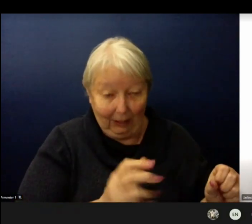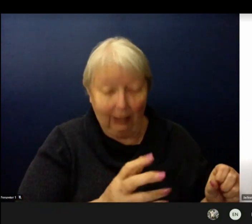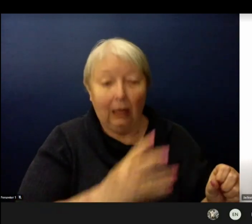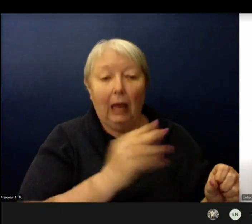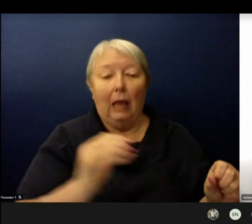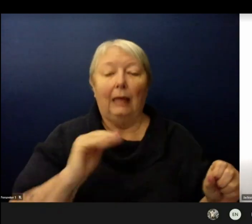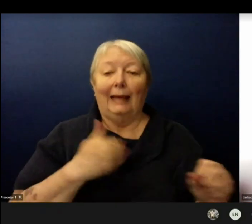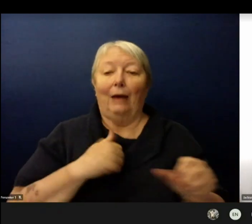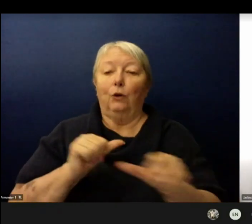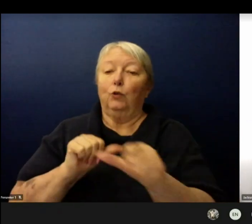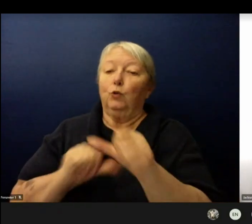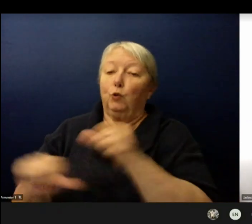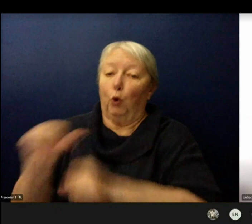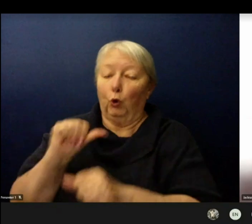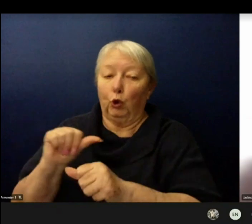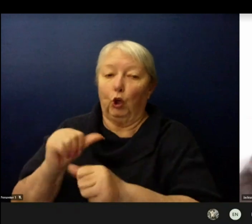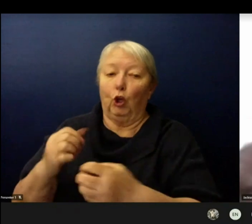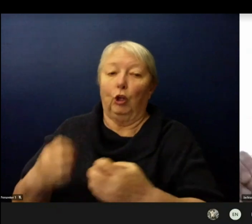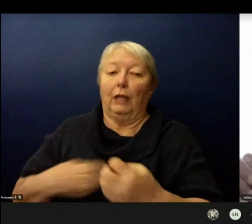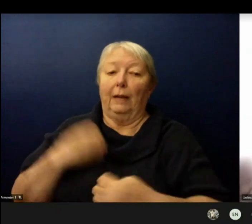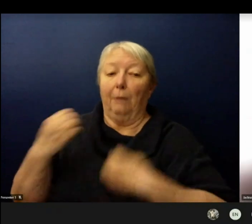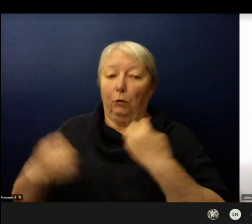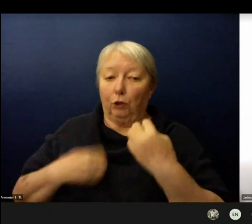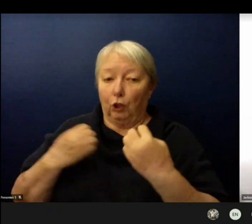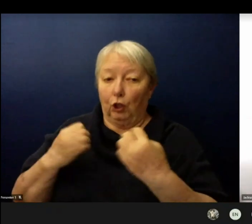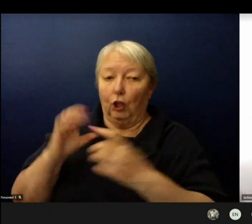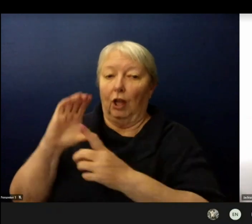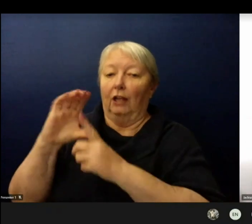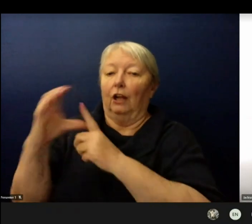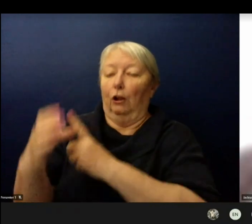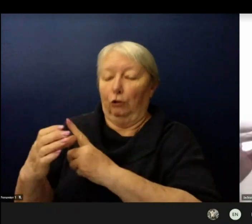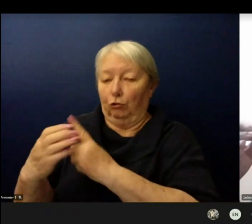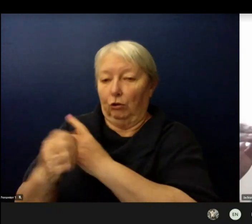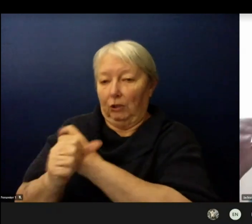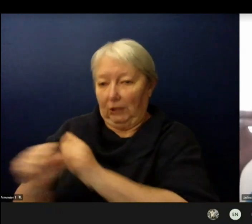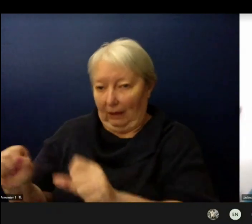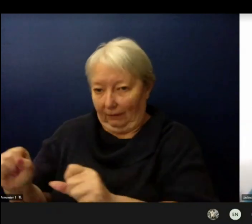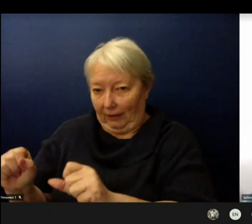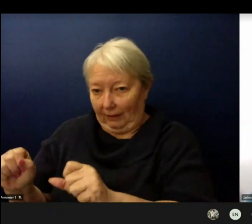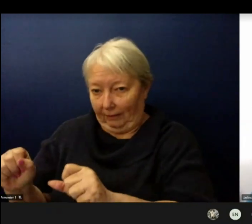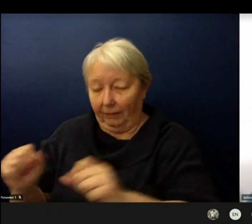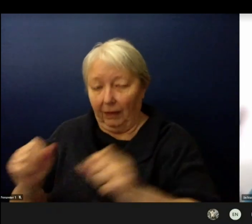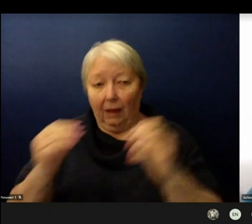Within building safety our our focus truly is operationalizing all of this work that has been